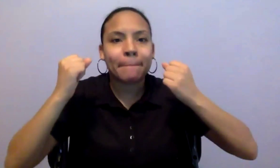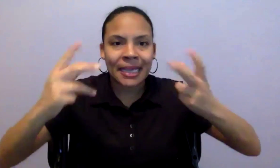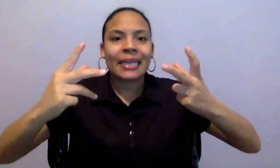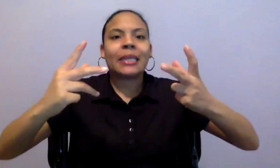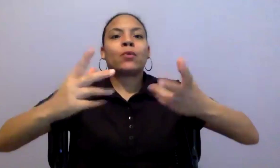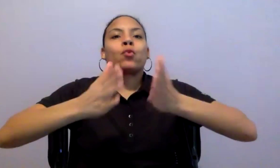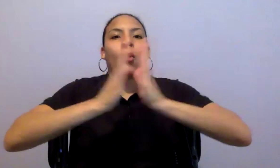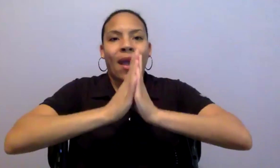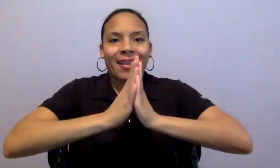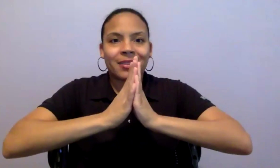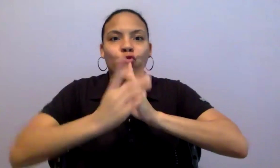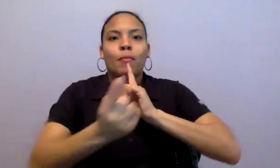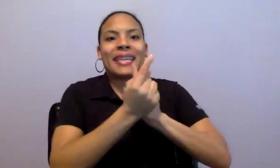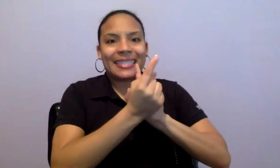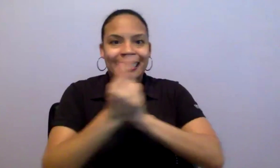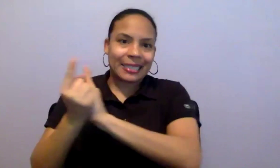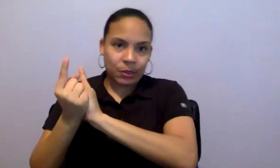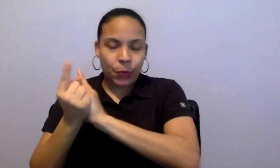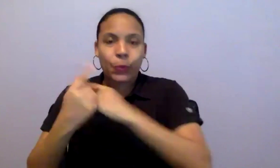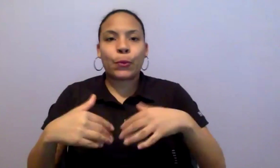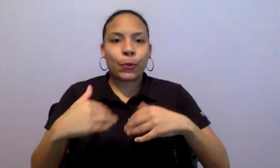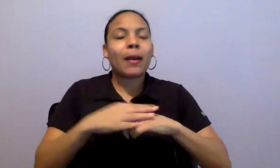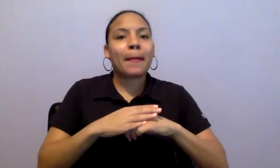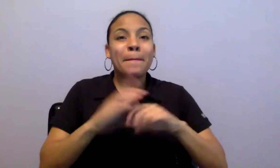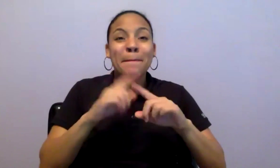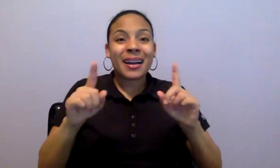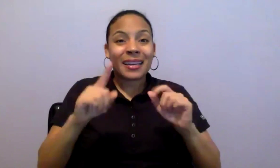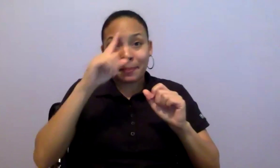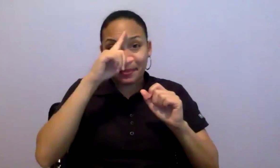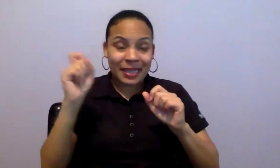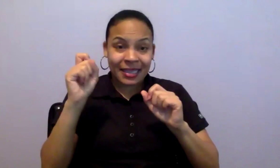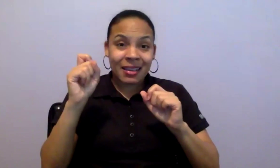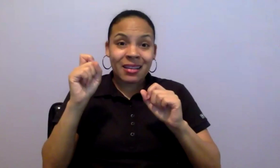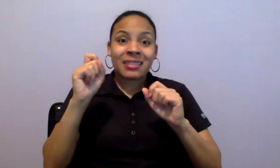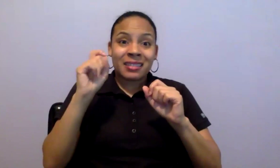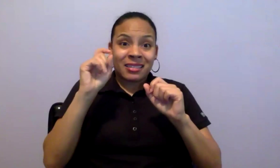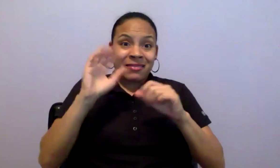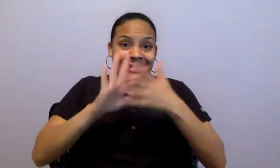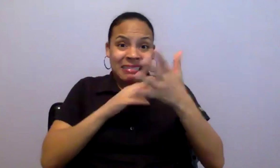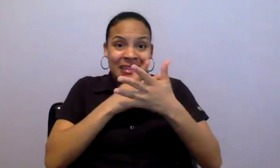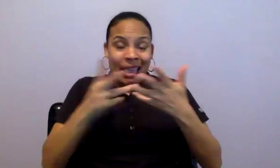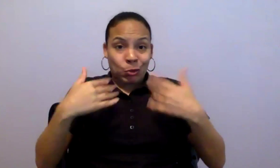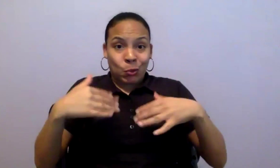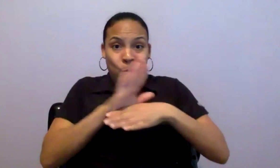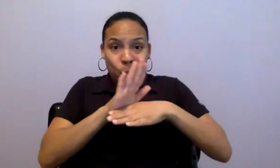than two of you, our office hours will be weekly open sessions, so they will be group sessions,